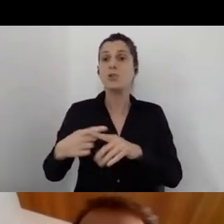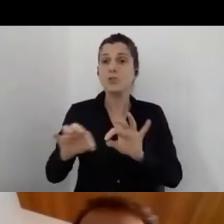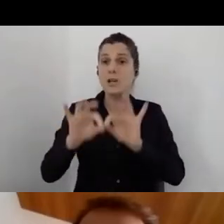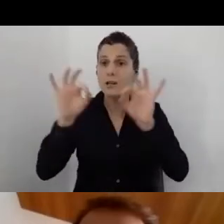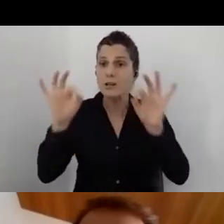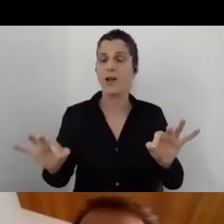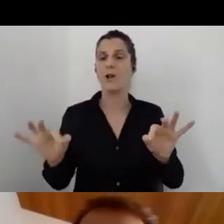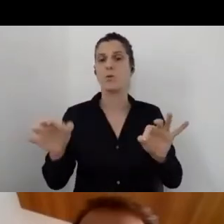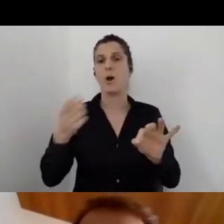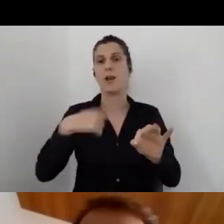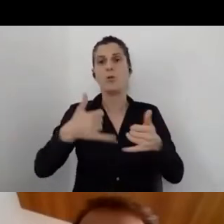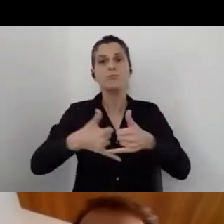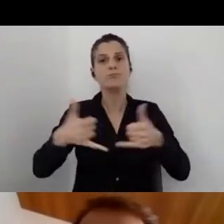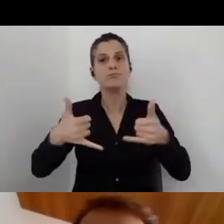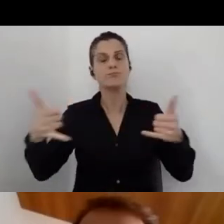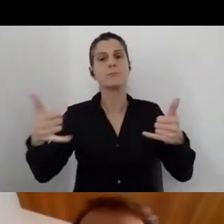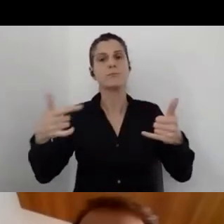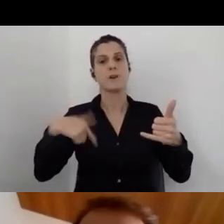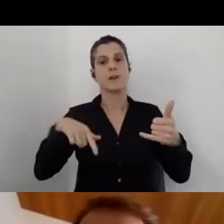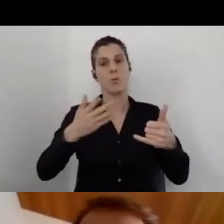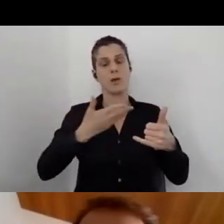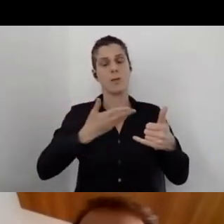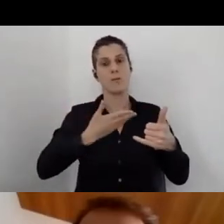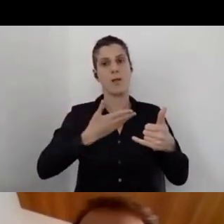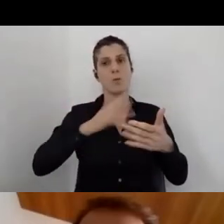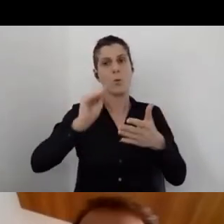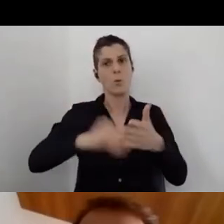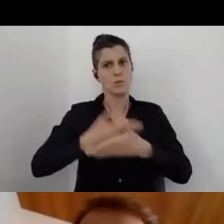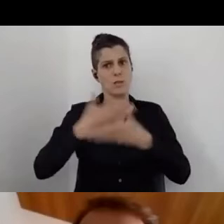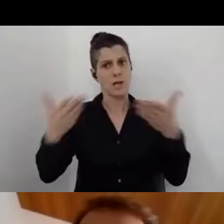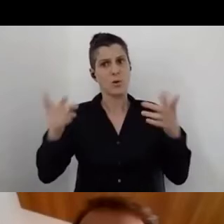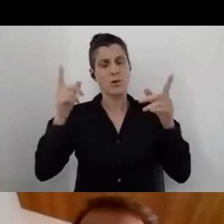a very big contract and we needed to do a accessibility evaluation